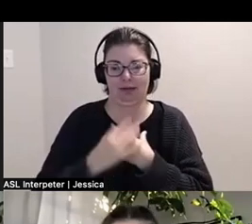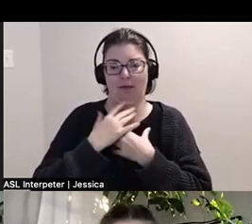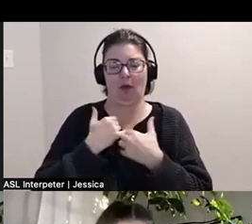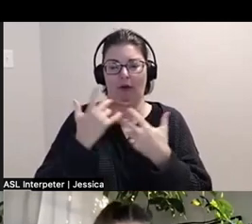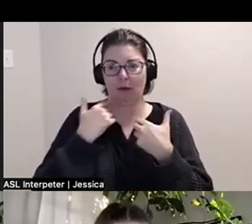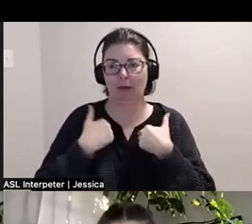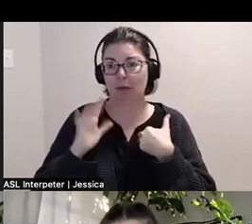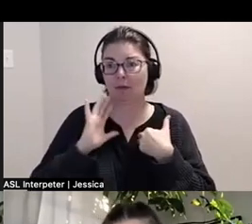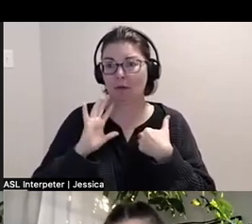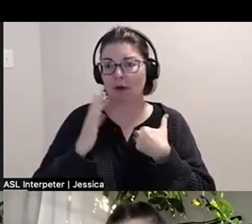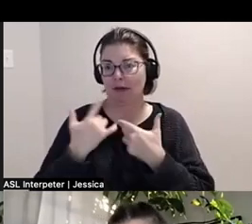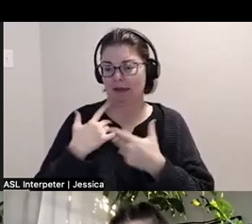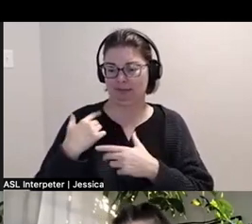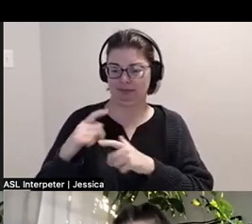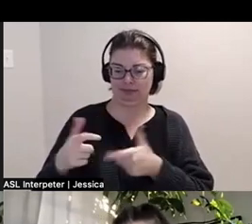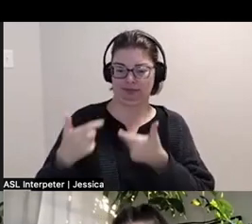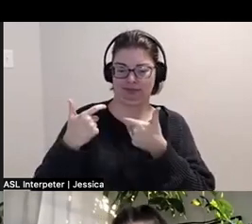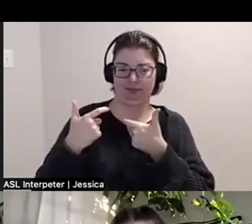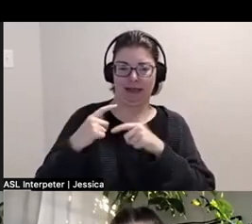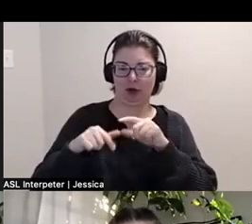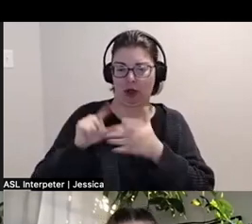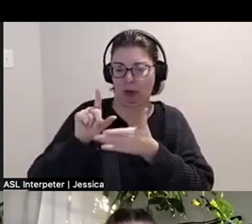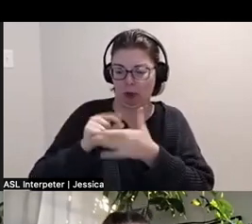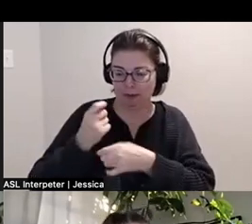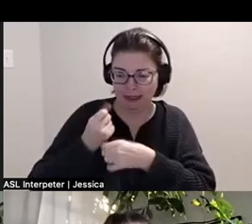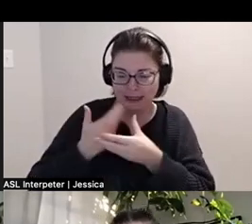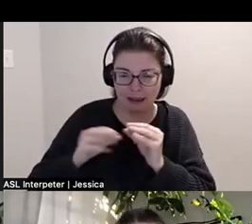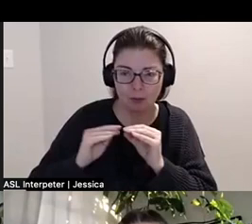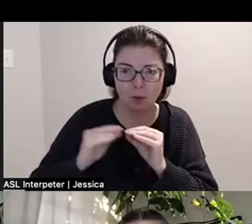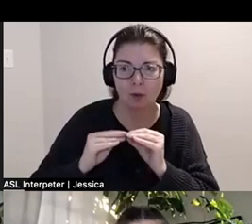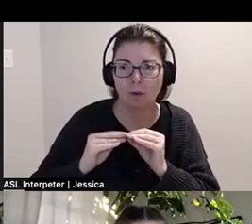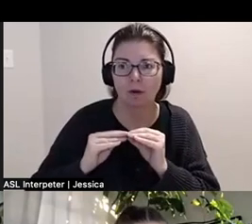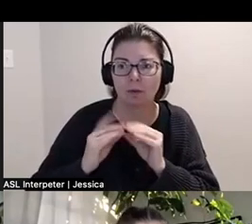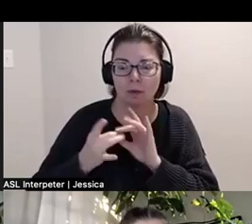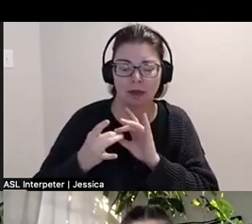I used to find it very restrictive to not be able to be a printmaker. As soon as I kinda let go of that grief